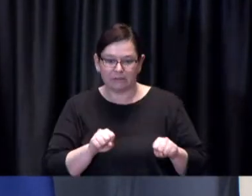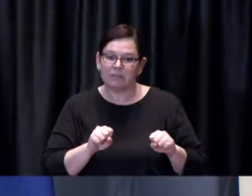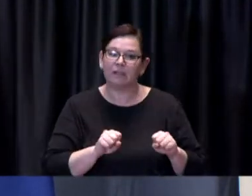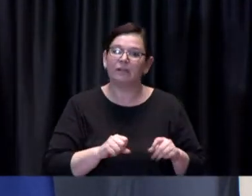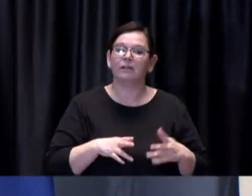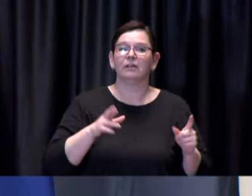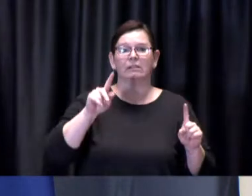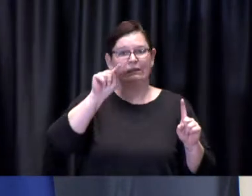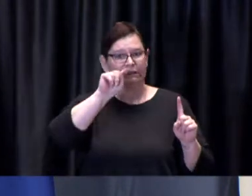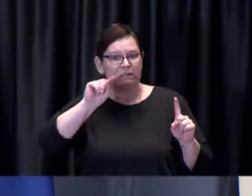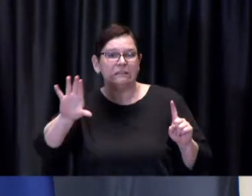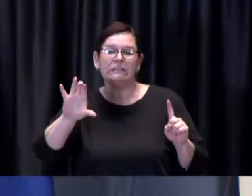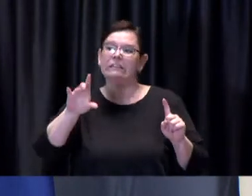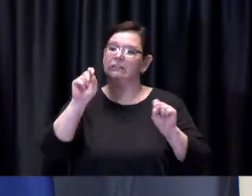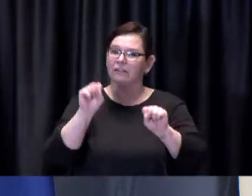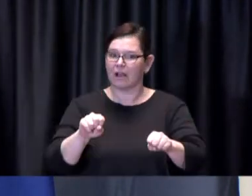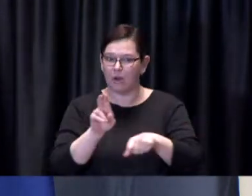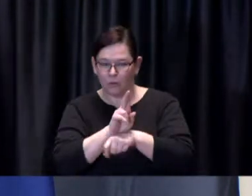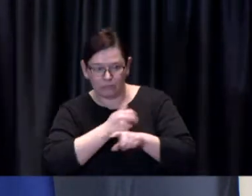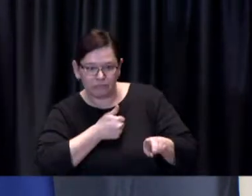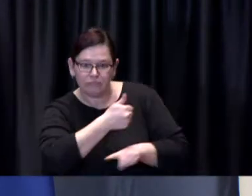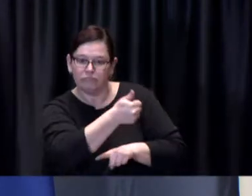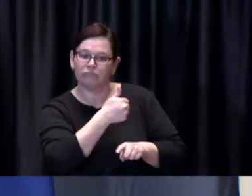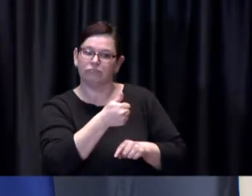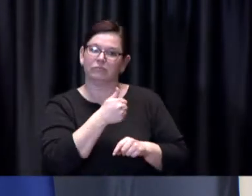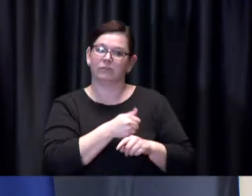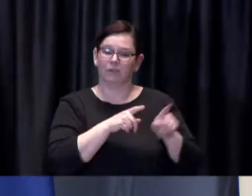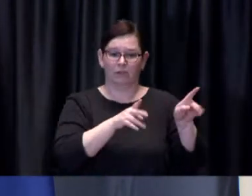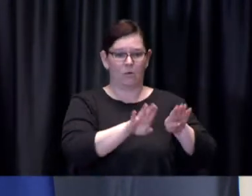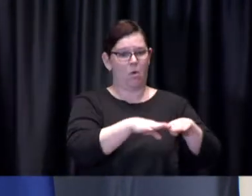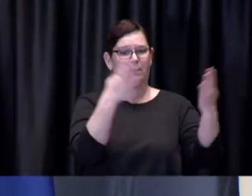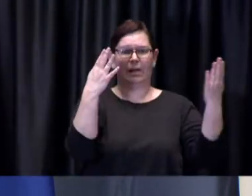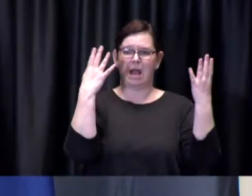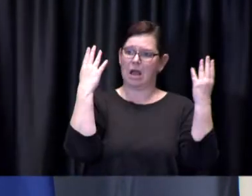Golf is a permitted outdoor activity under the current Provincial Regulations